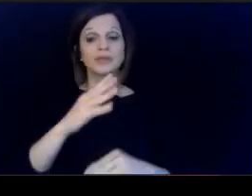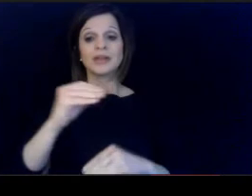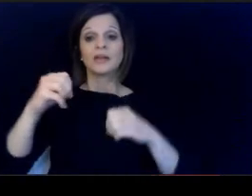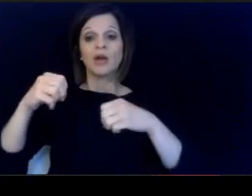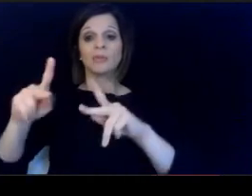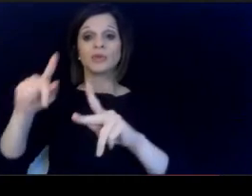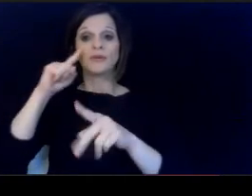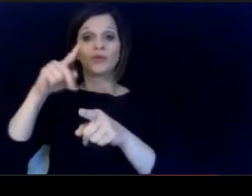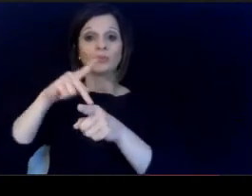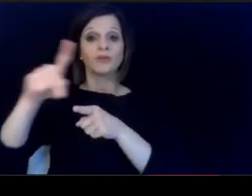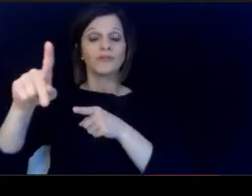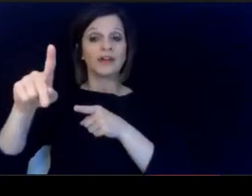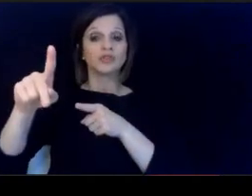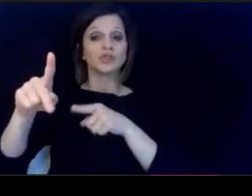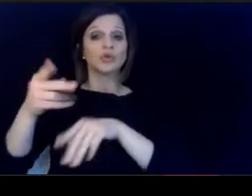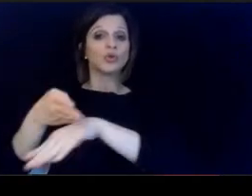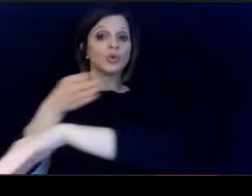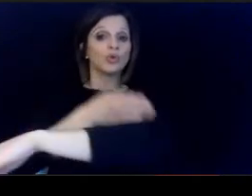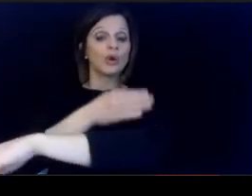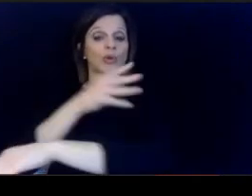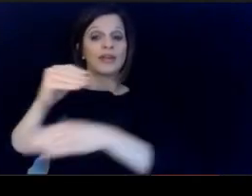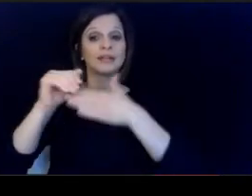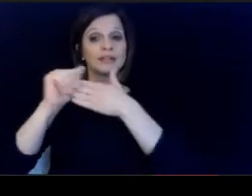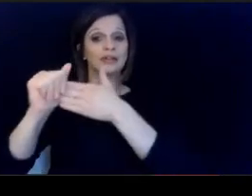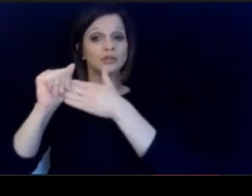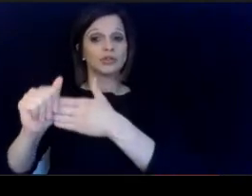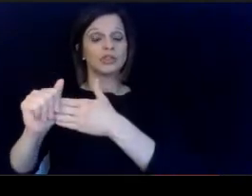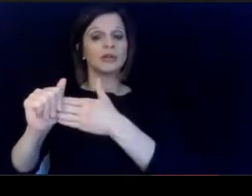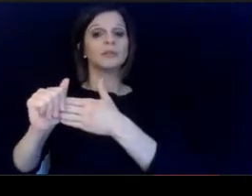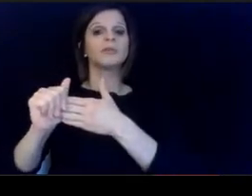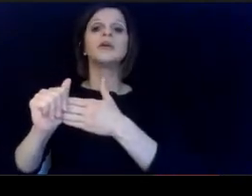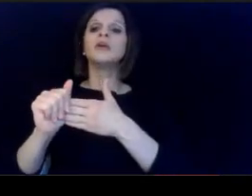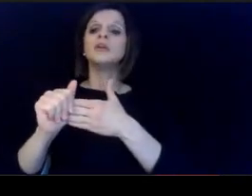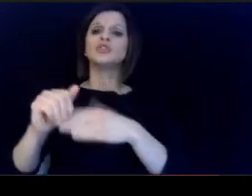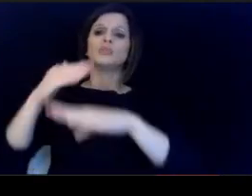and leadership to help reduce. teacher attrition.